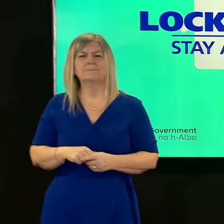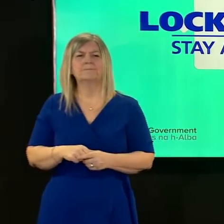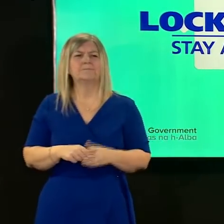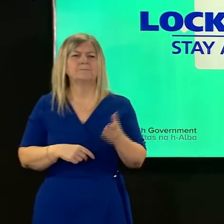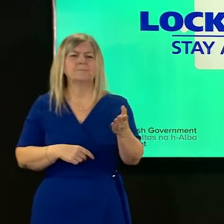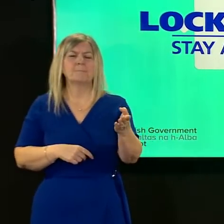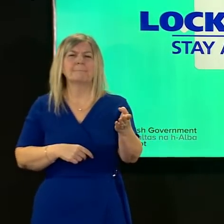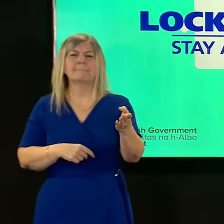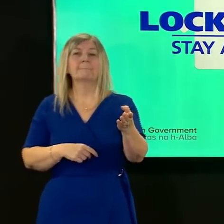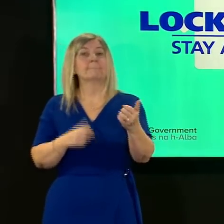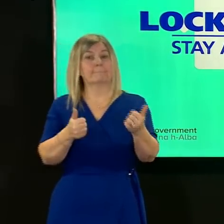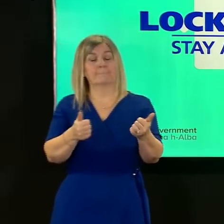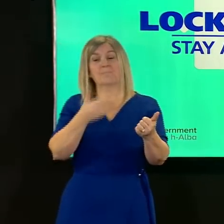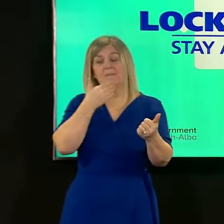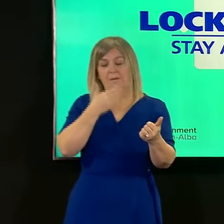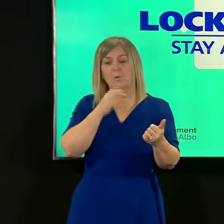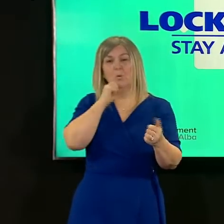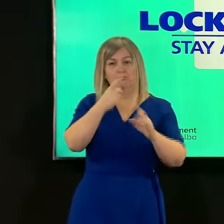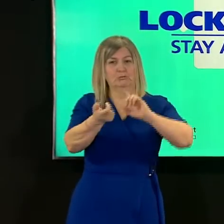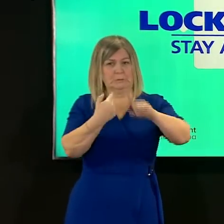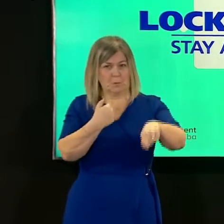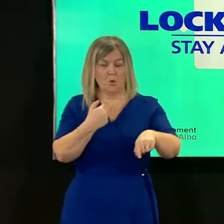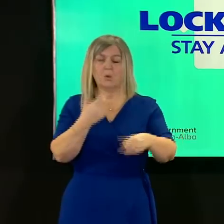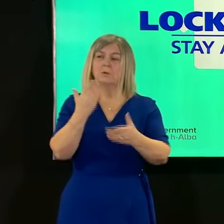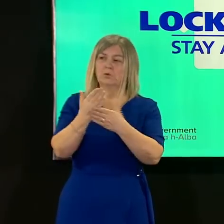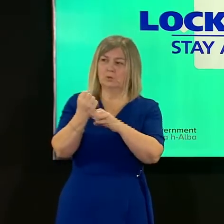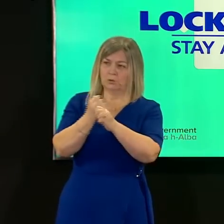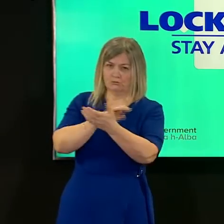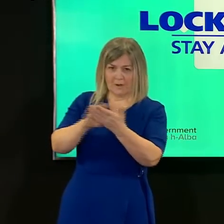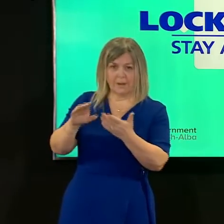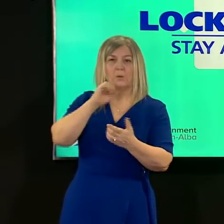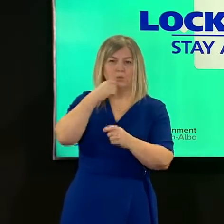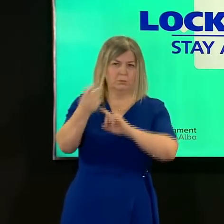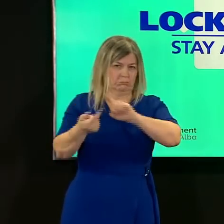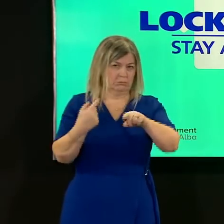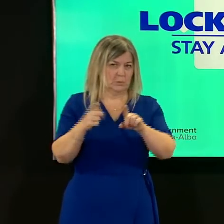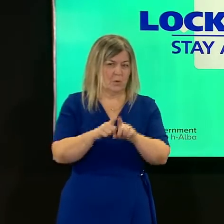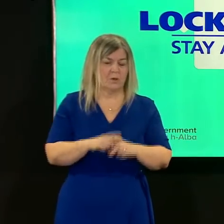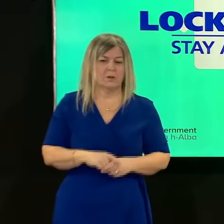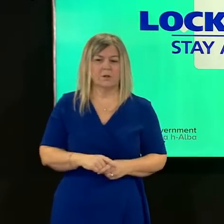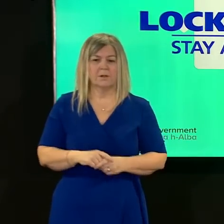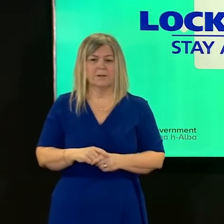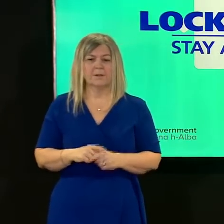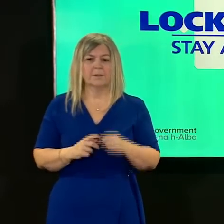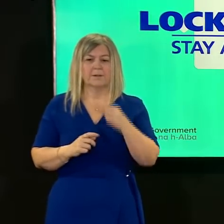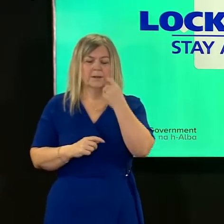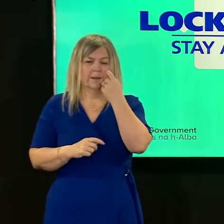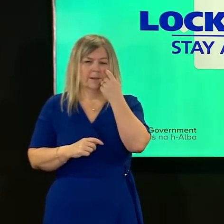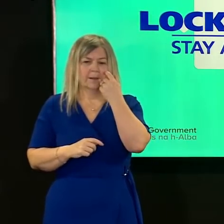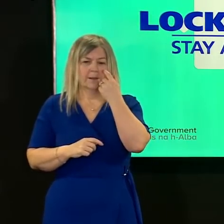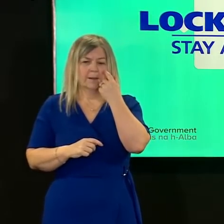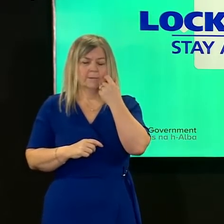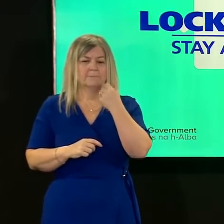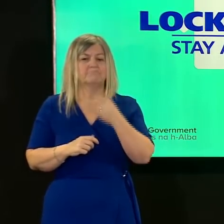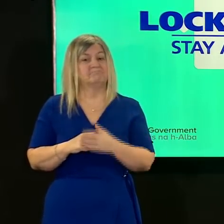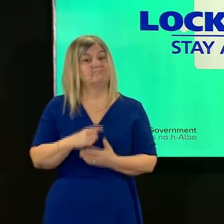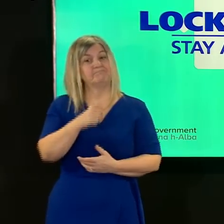uh and i'm sure gregor will want to provide more detail behind it um so the numbers that you've um